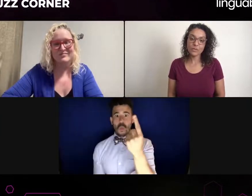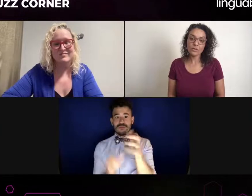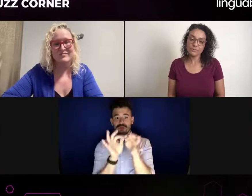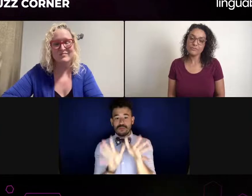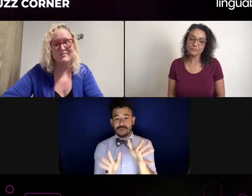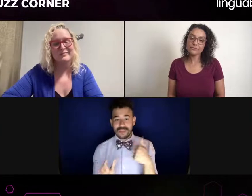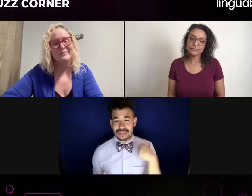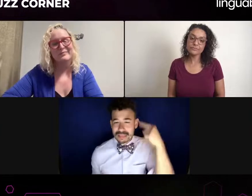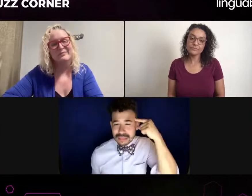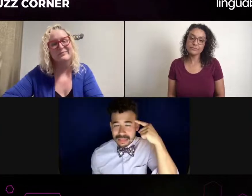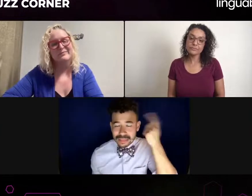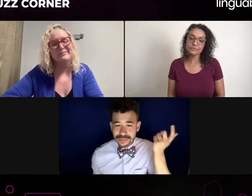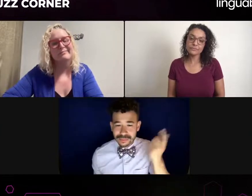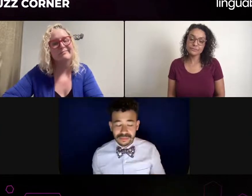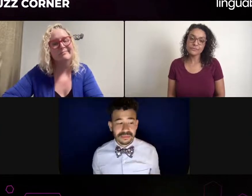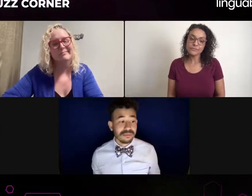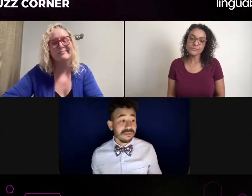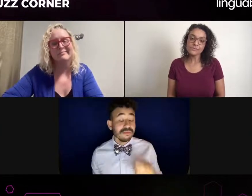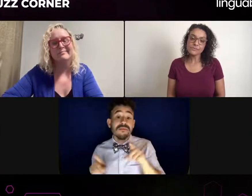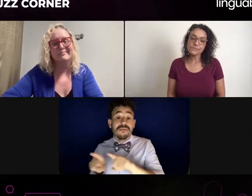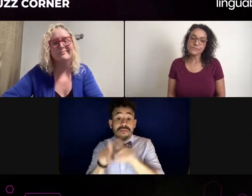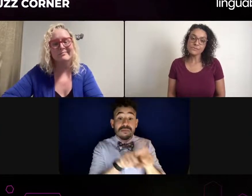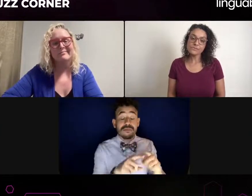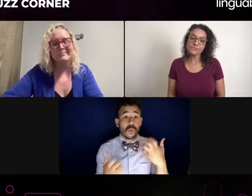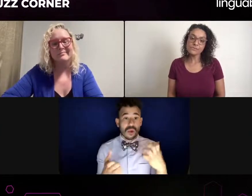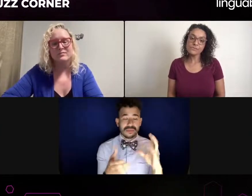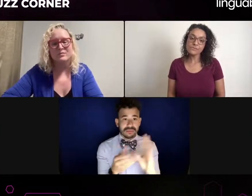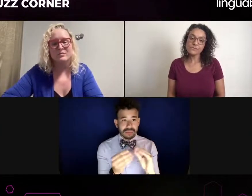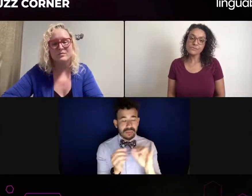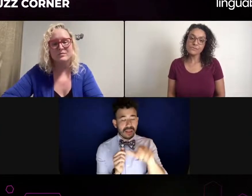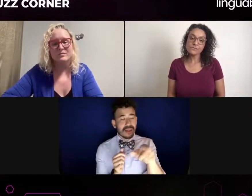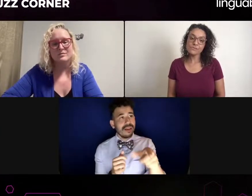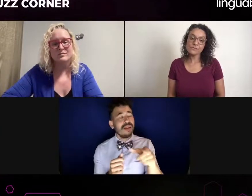can they show the different characters and are they social?